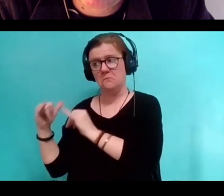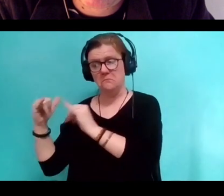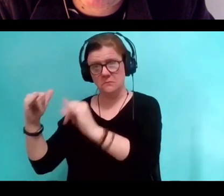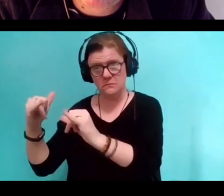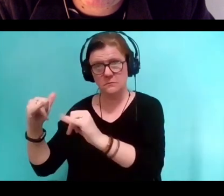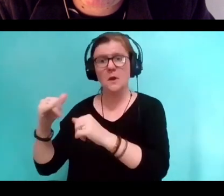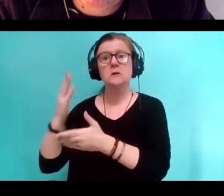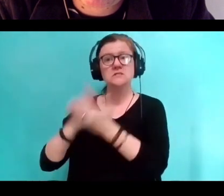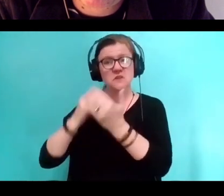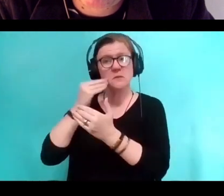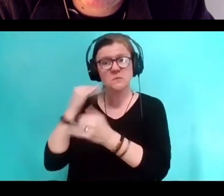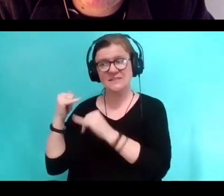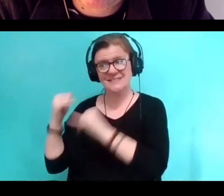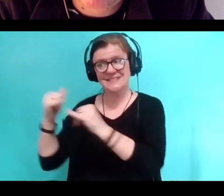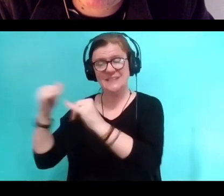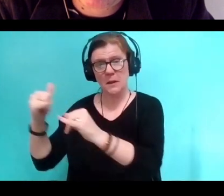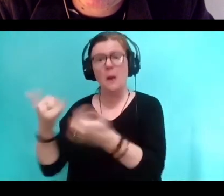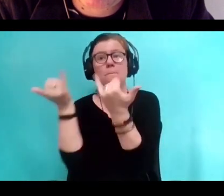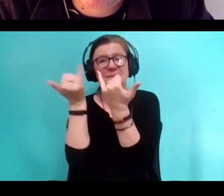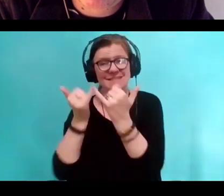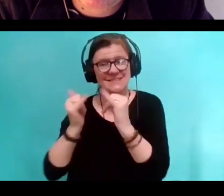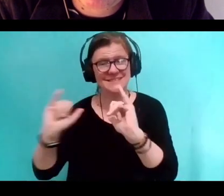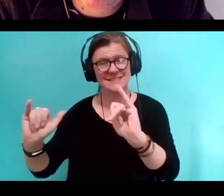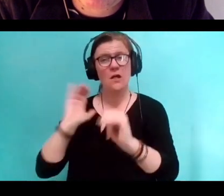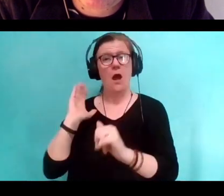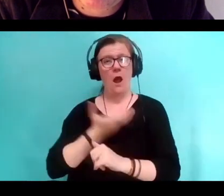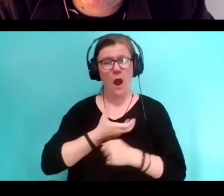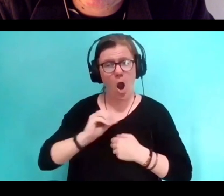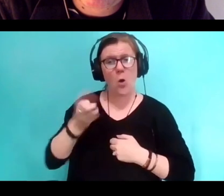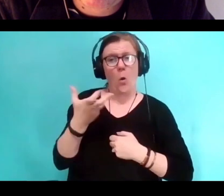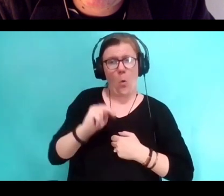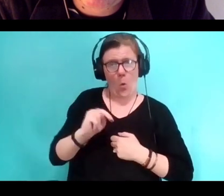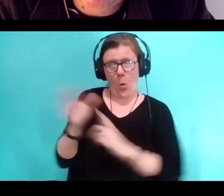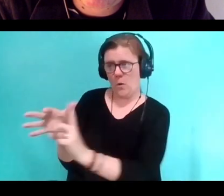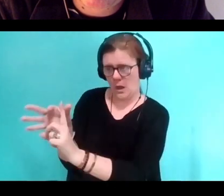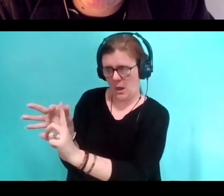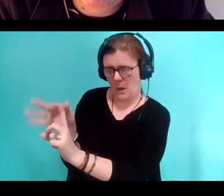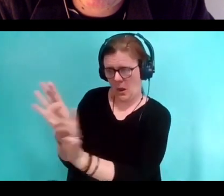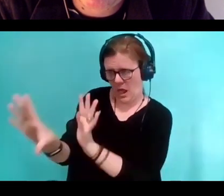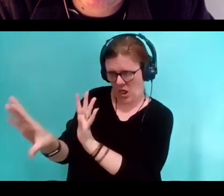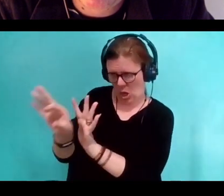and how to pull out what is utterly defining of a single person.